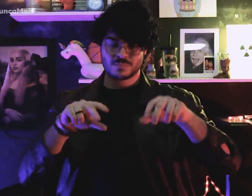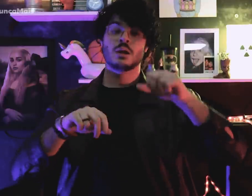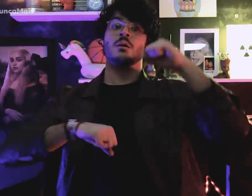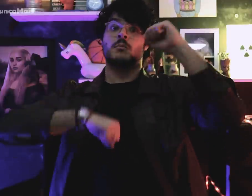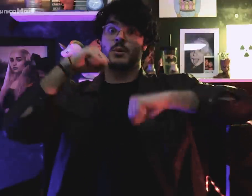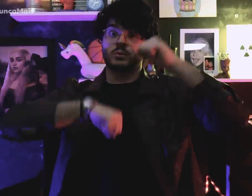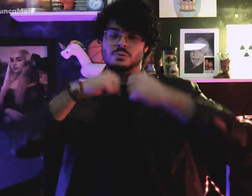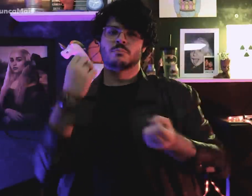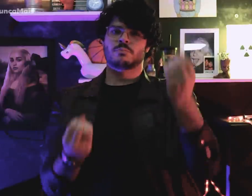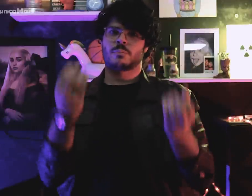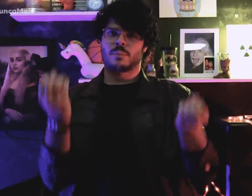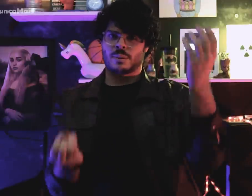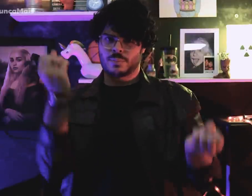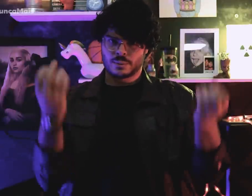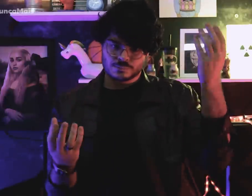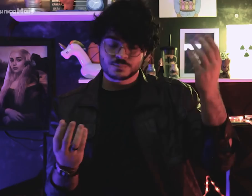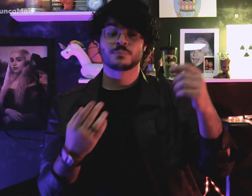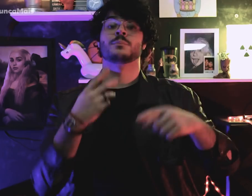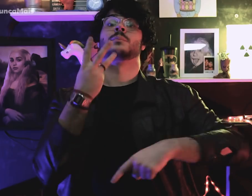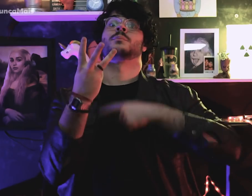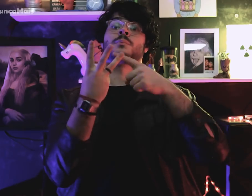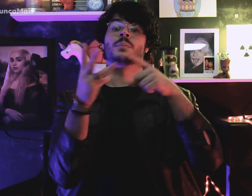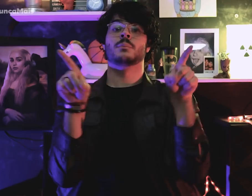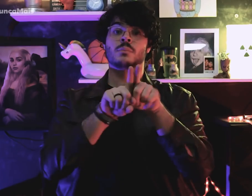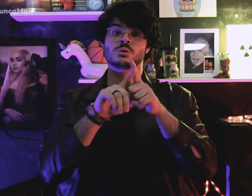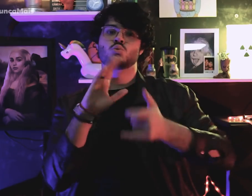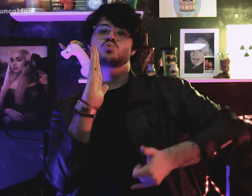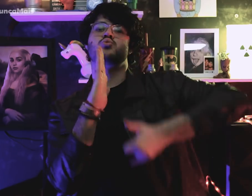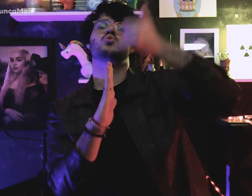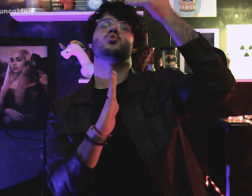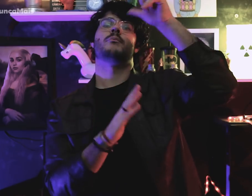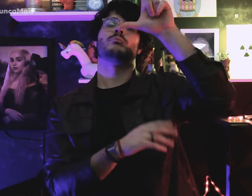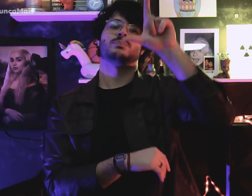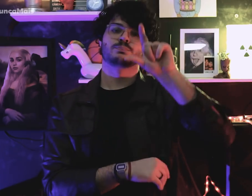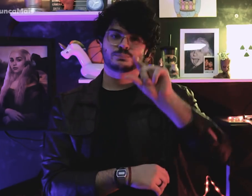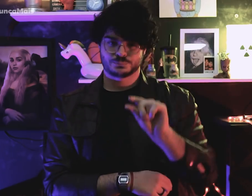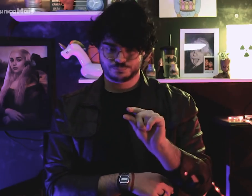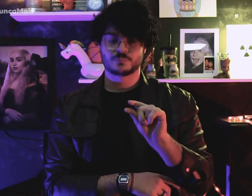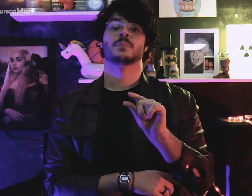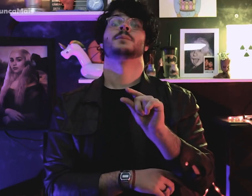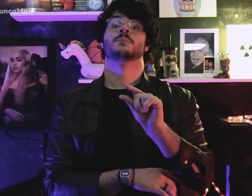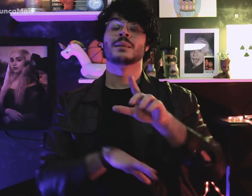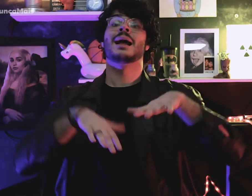o desenvolvimento da industrialização e a baixa da inflação.